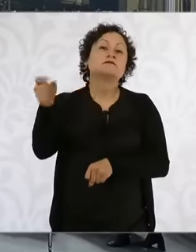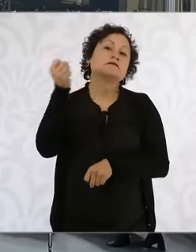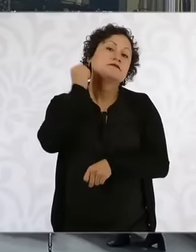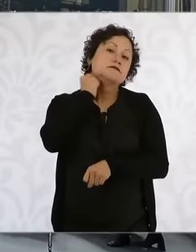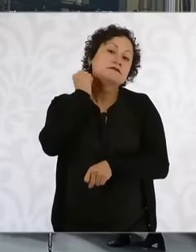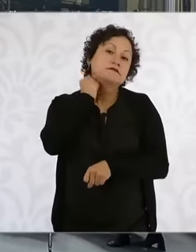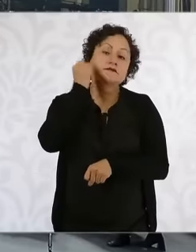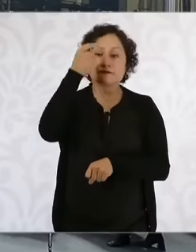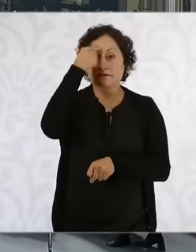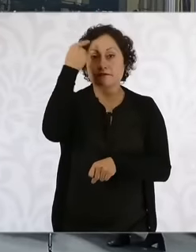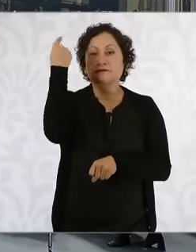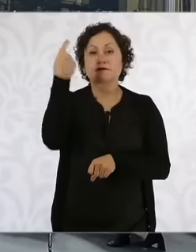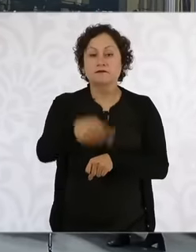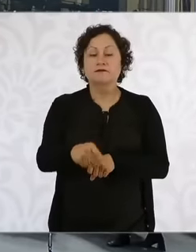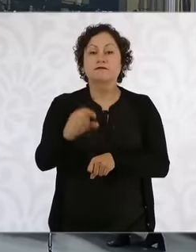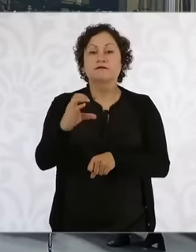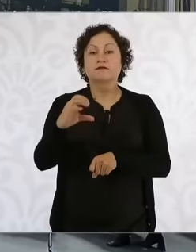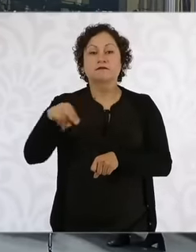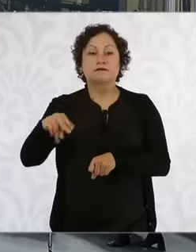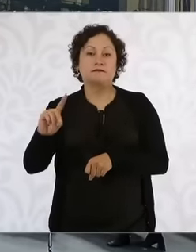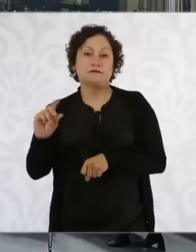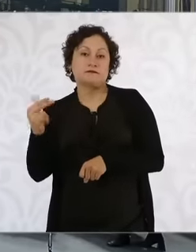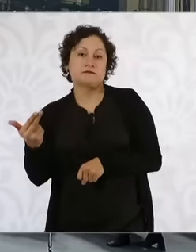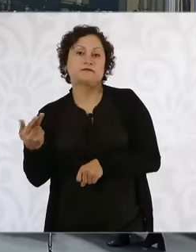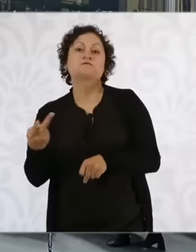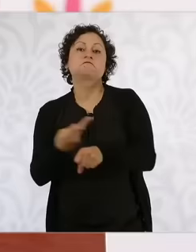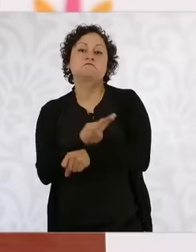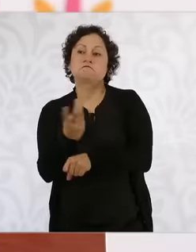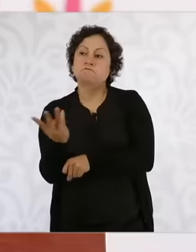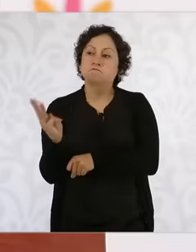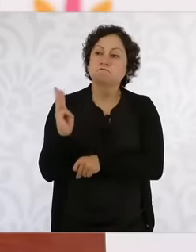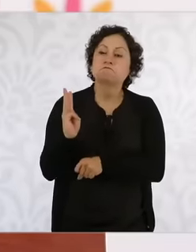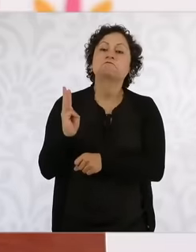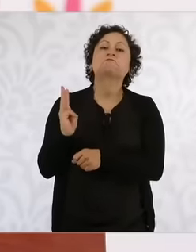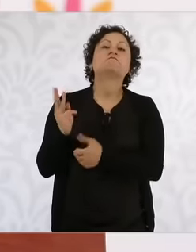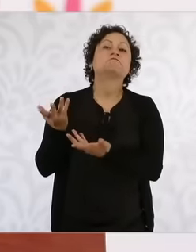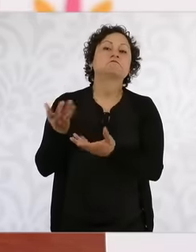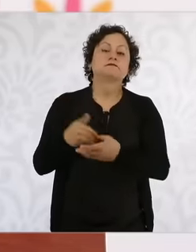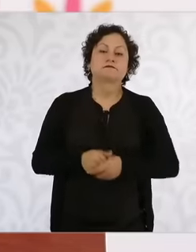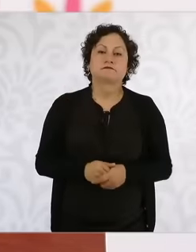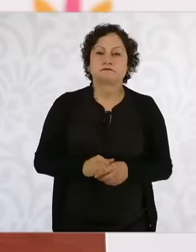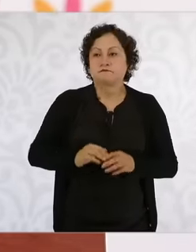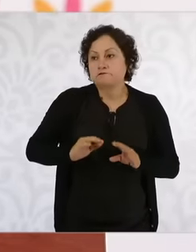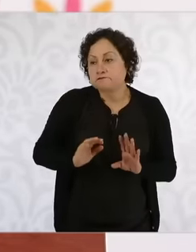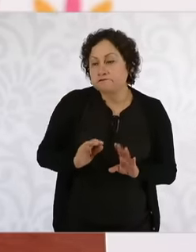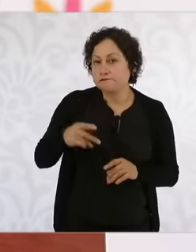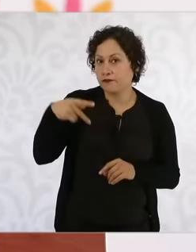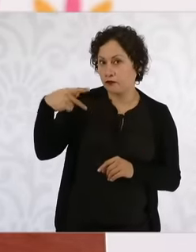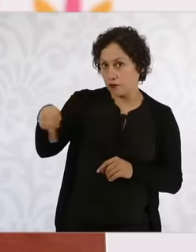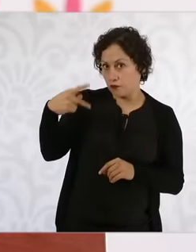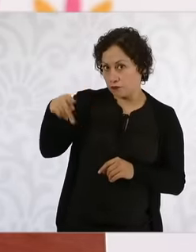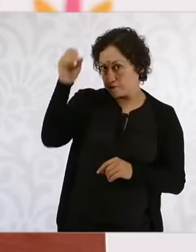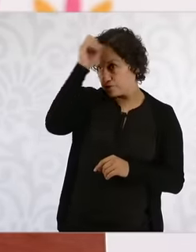National Human Rights Committee, thank you Well, it is a decision From the senate, I understand that there are